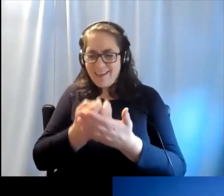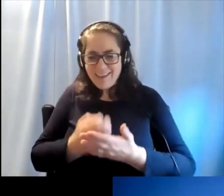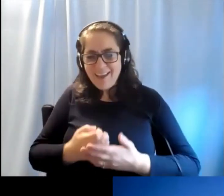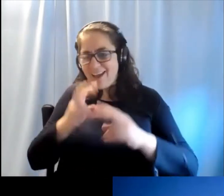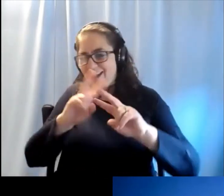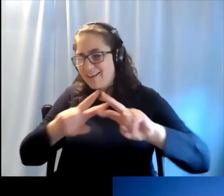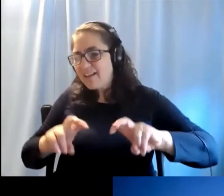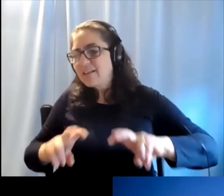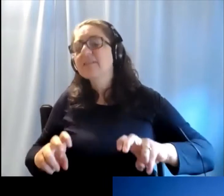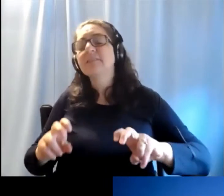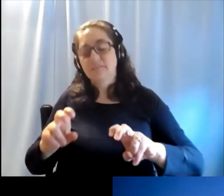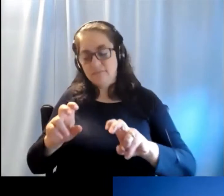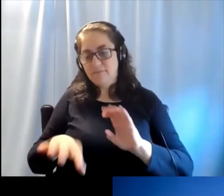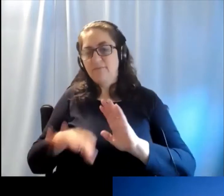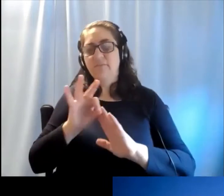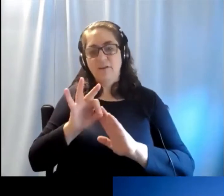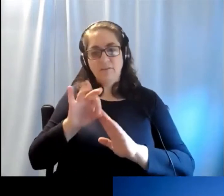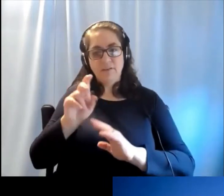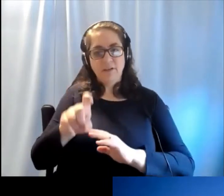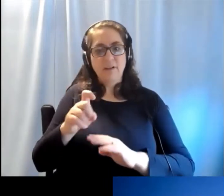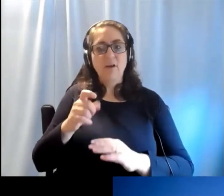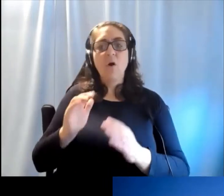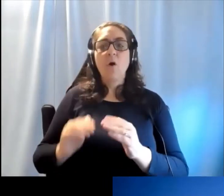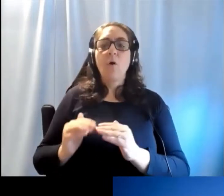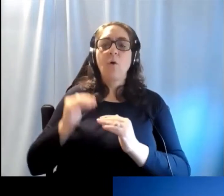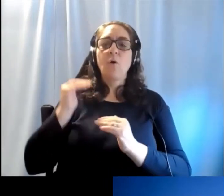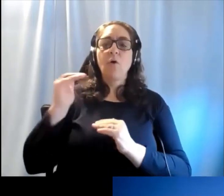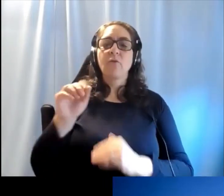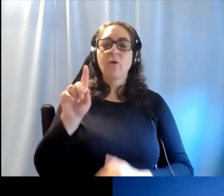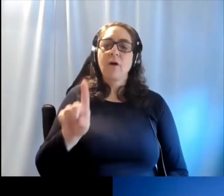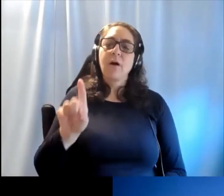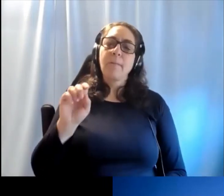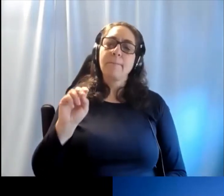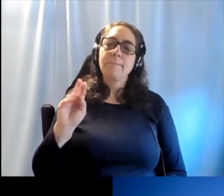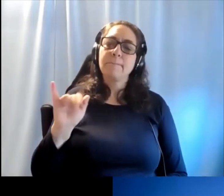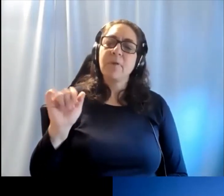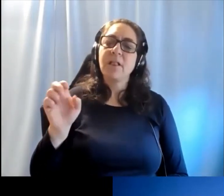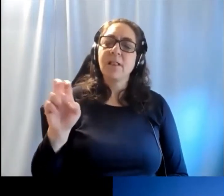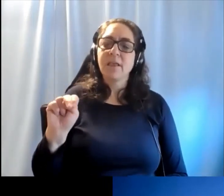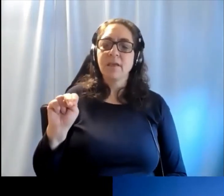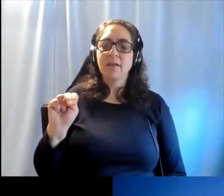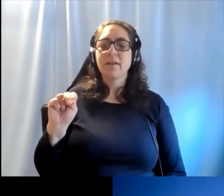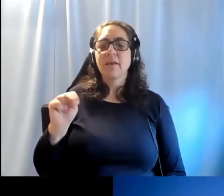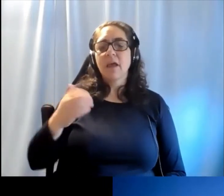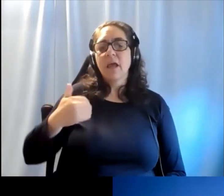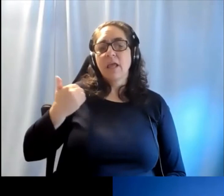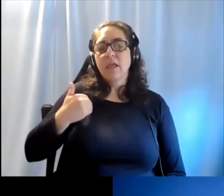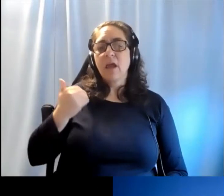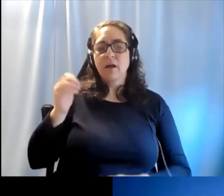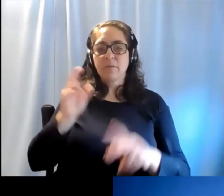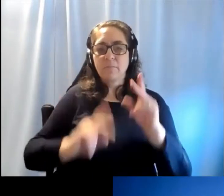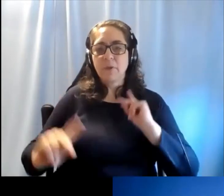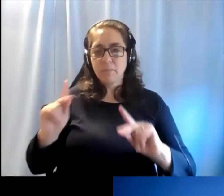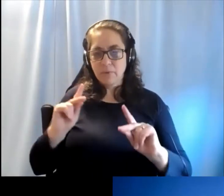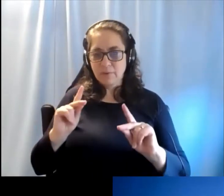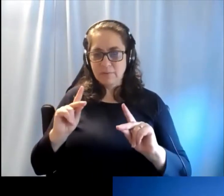based estimate was made, that over a billion young people and when we are talking about